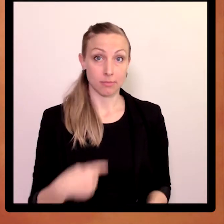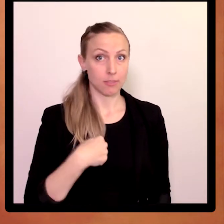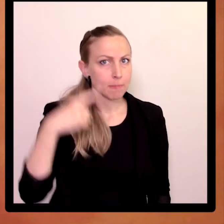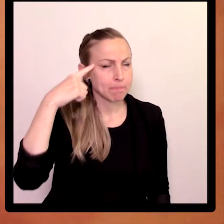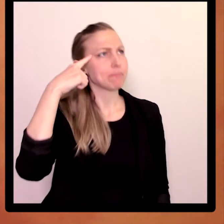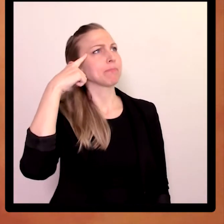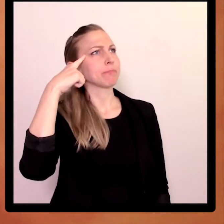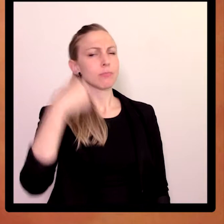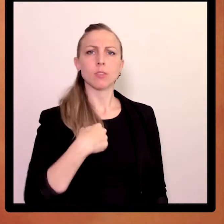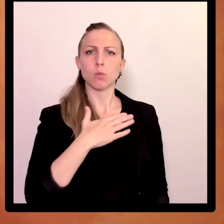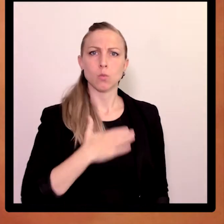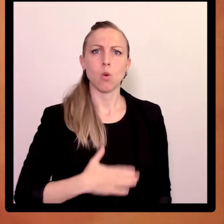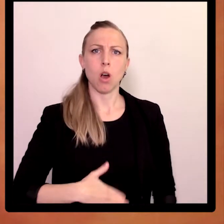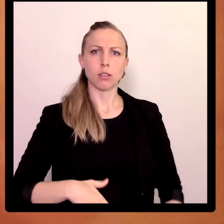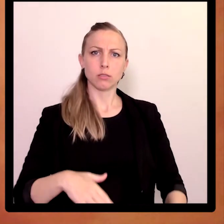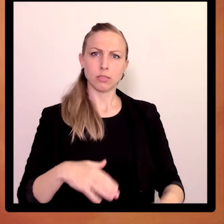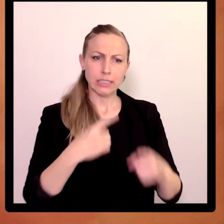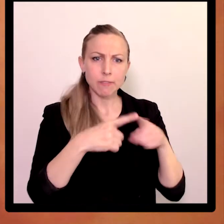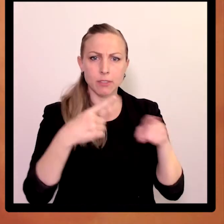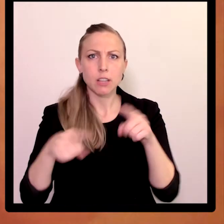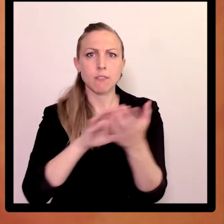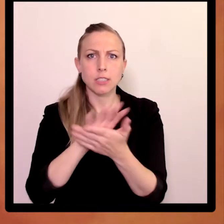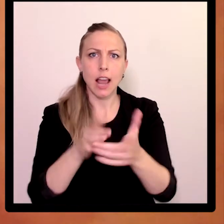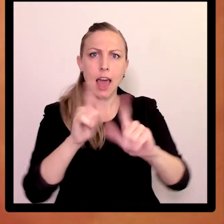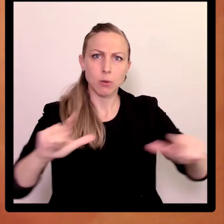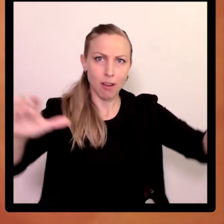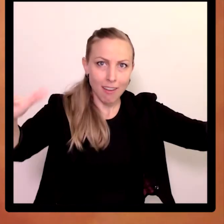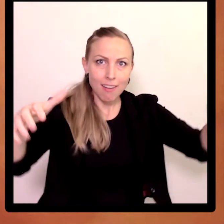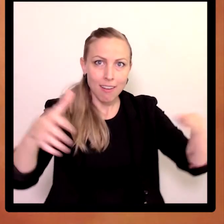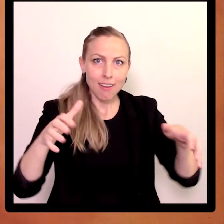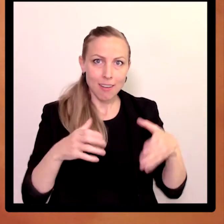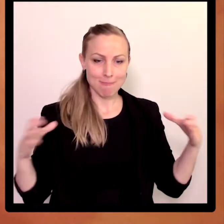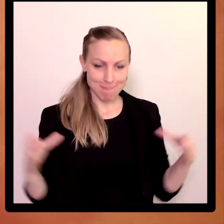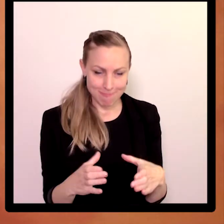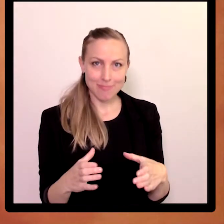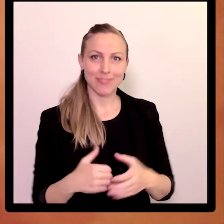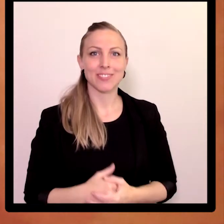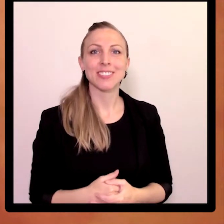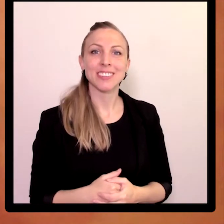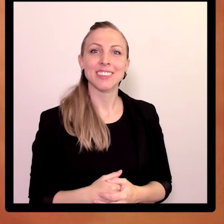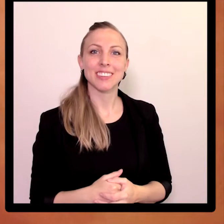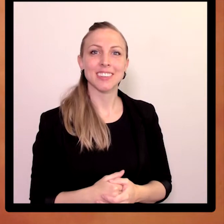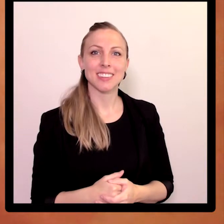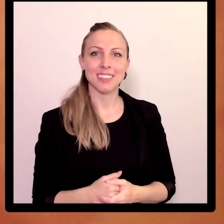The idea I had was to document all the different sign languages in one place.